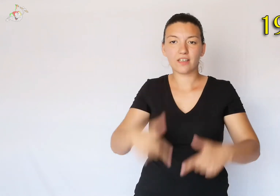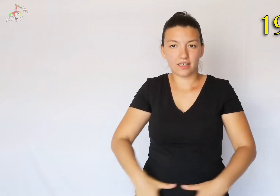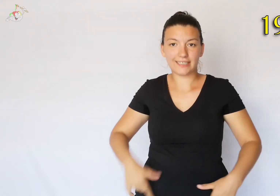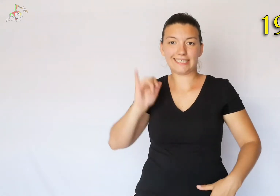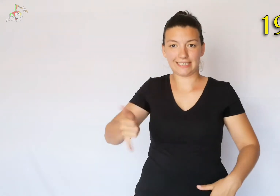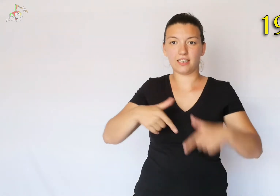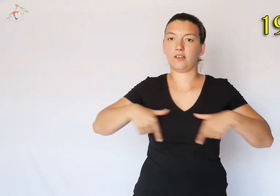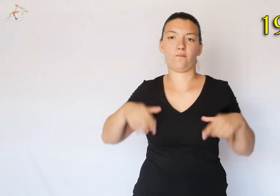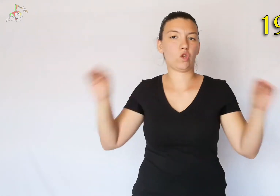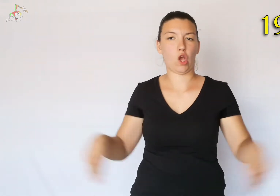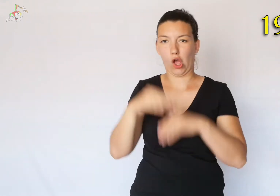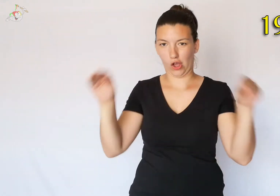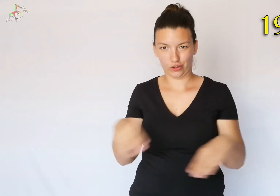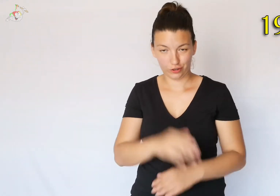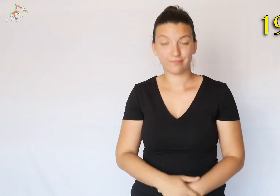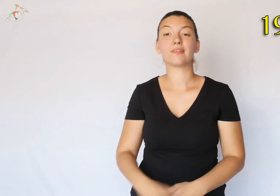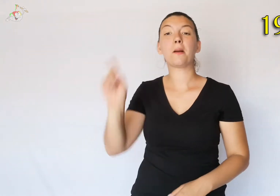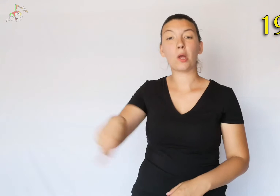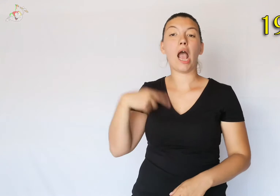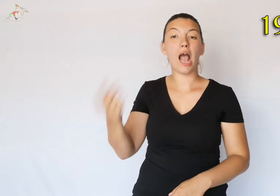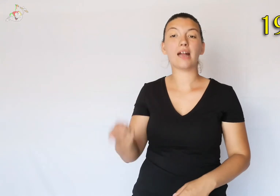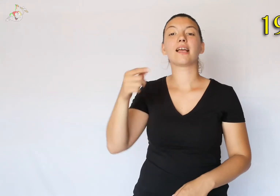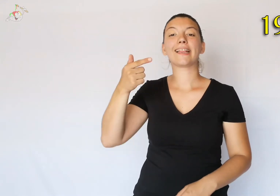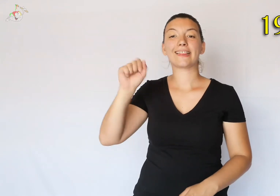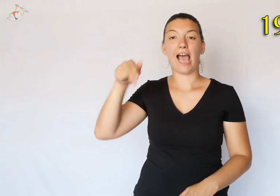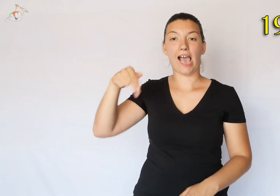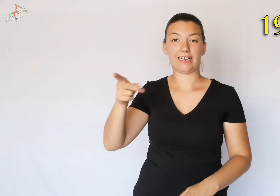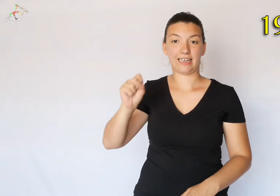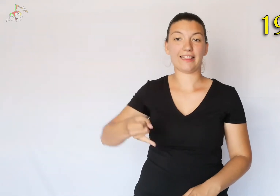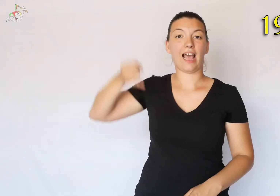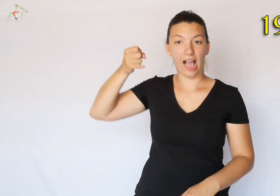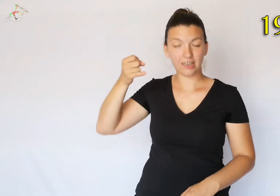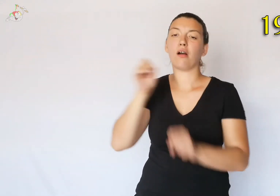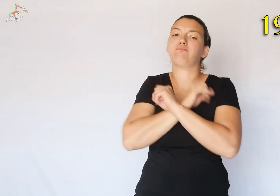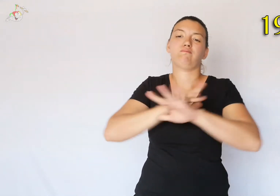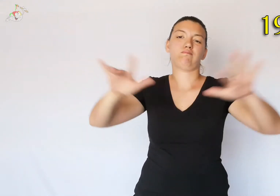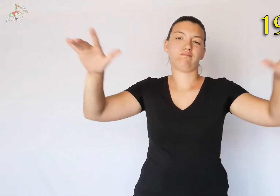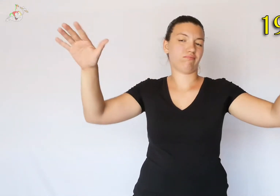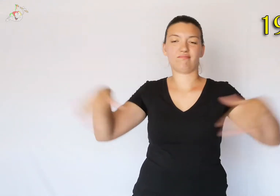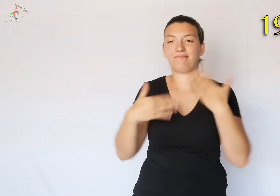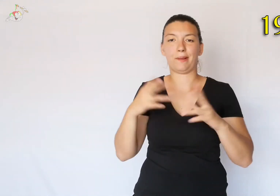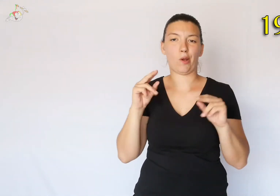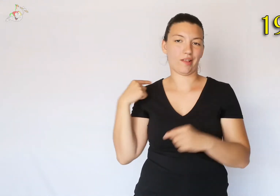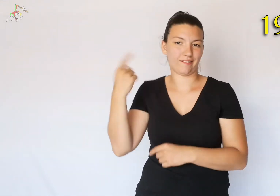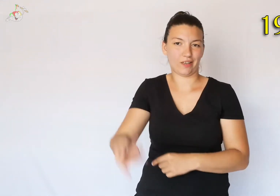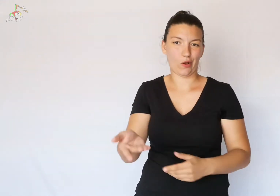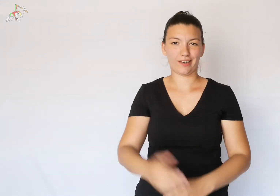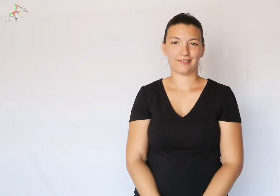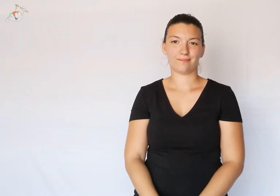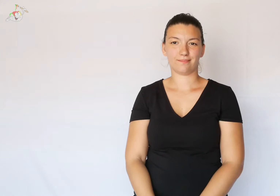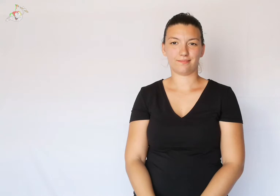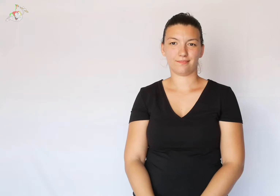with nothing on it, and the thong are also widespread . Fashions that still exist today.